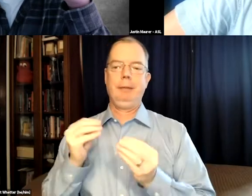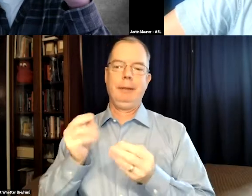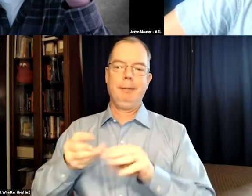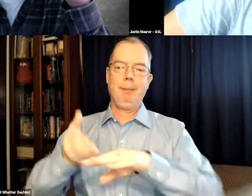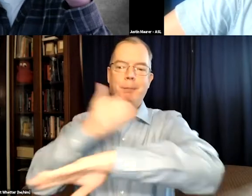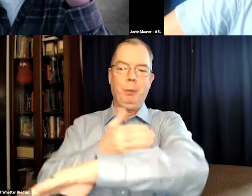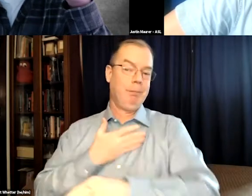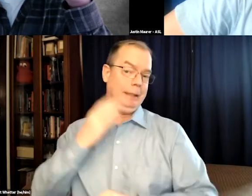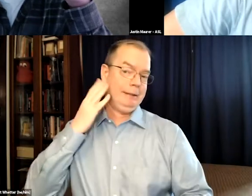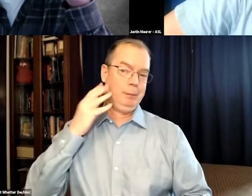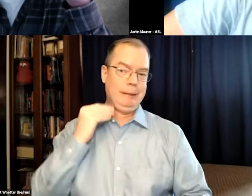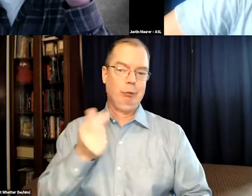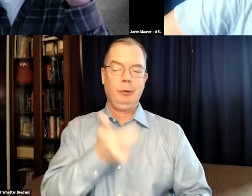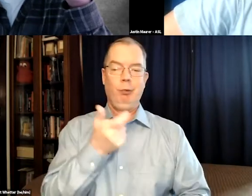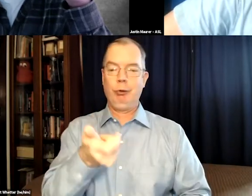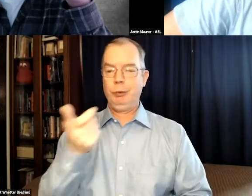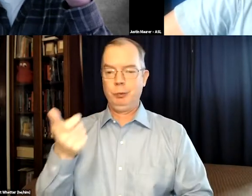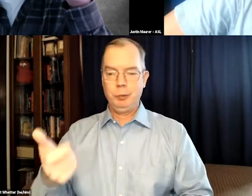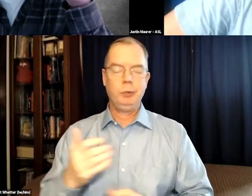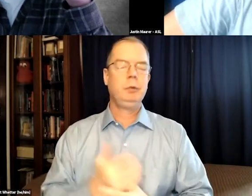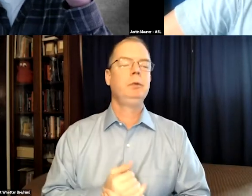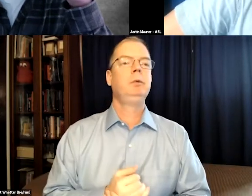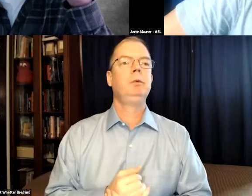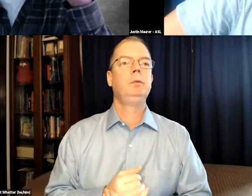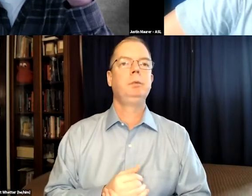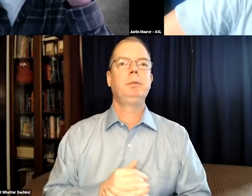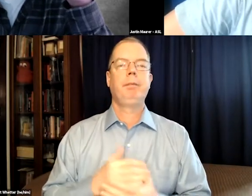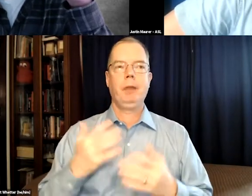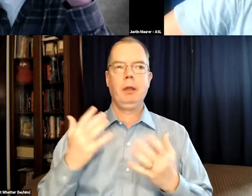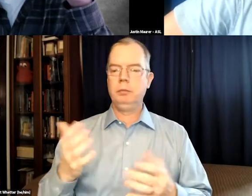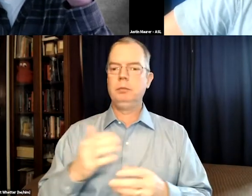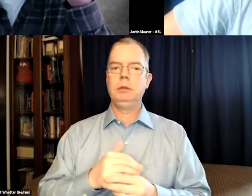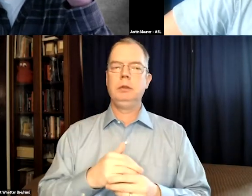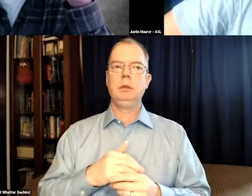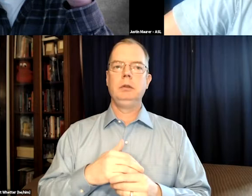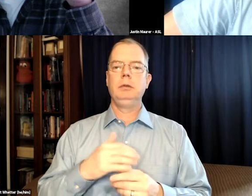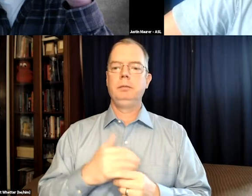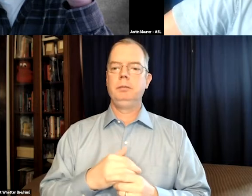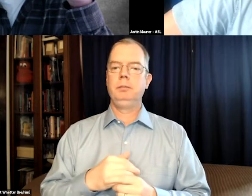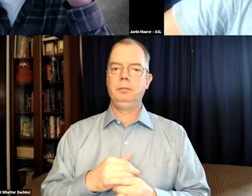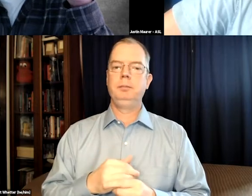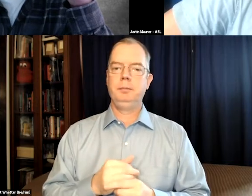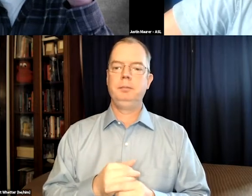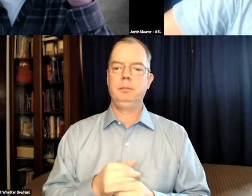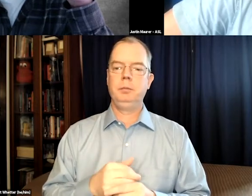captions as before for my own personal satisfaction. And so it would improve my experience watching these TV shows and films.